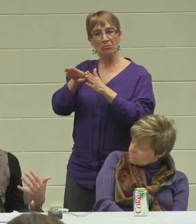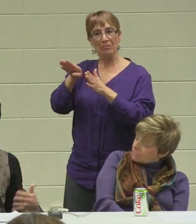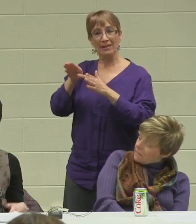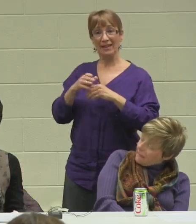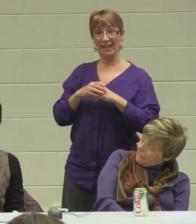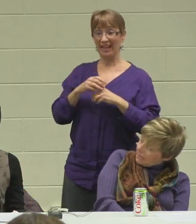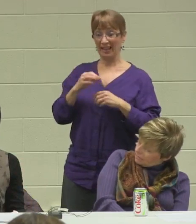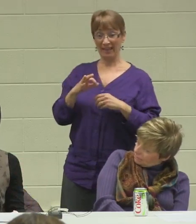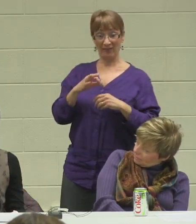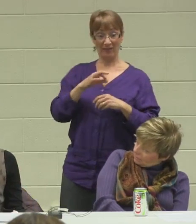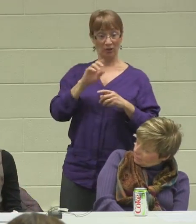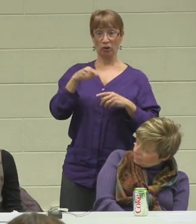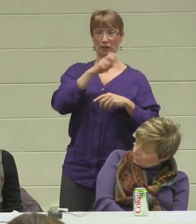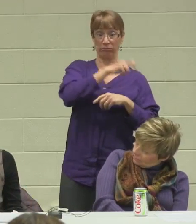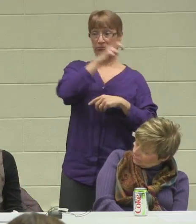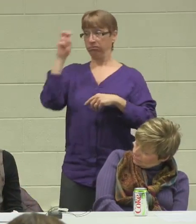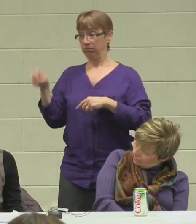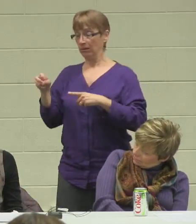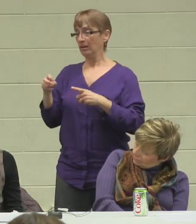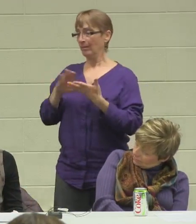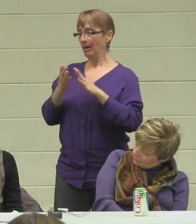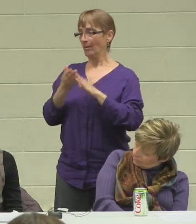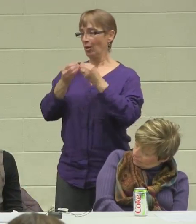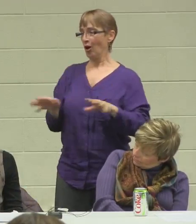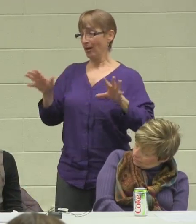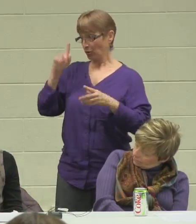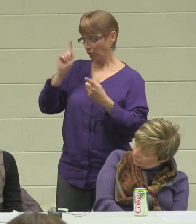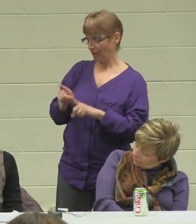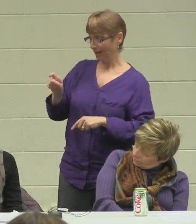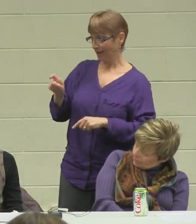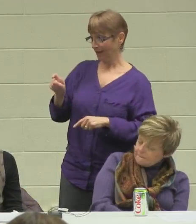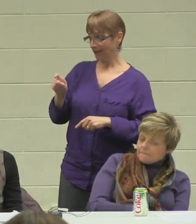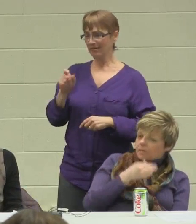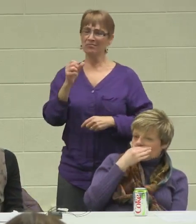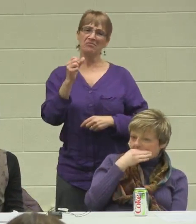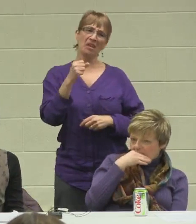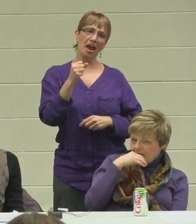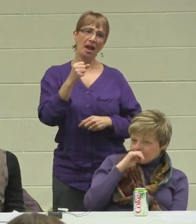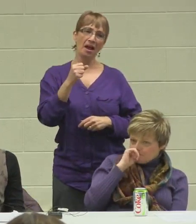more lost. Would you agree? "Yeah. Obviously, I'm doing something right.